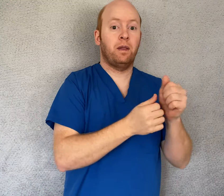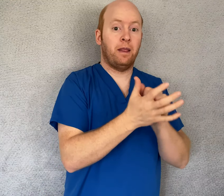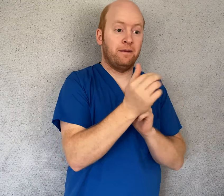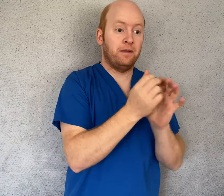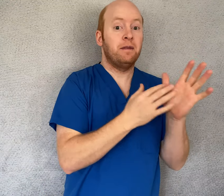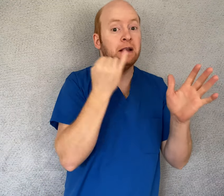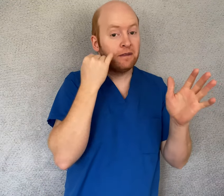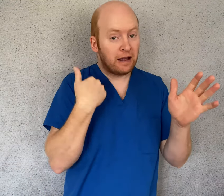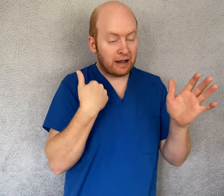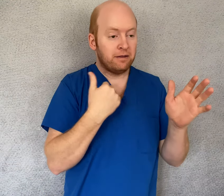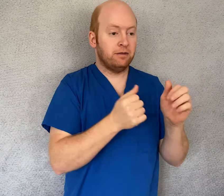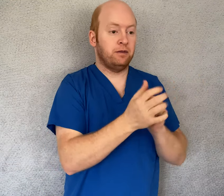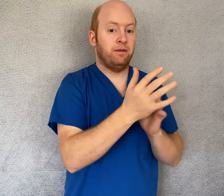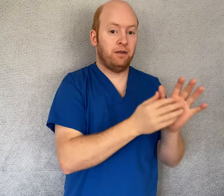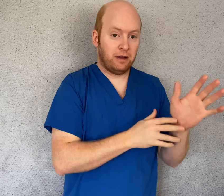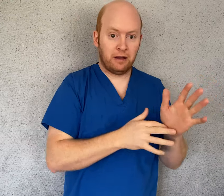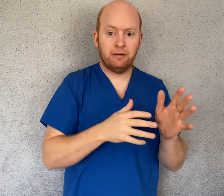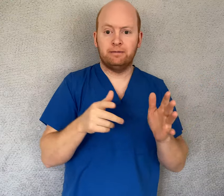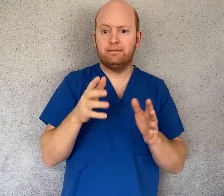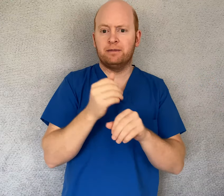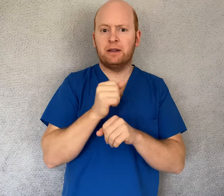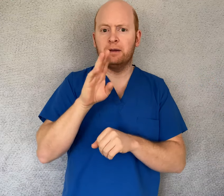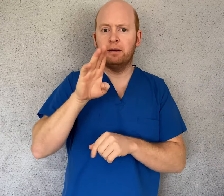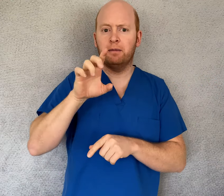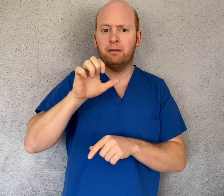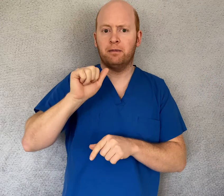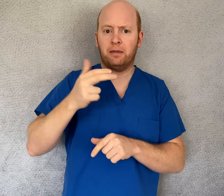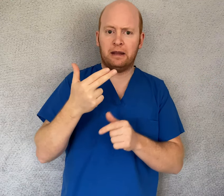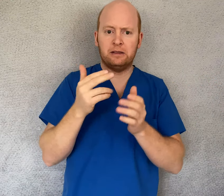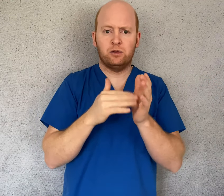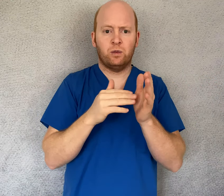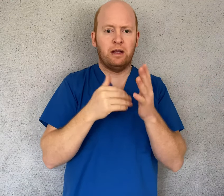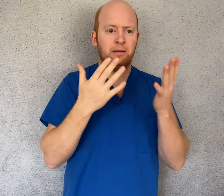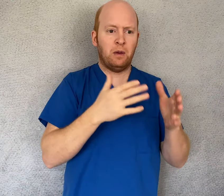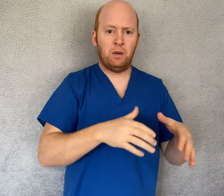put on new gloves, get bleach wipes or